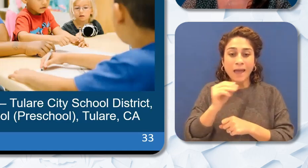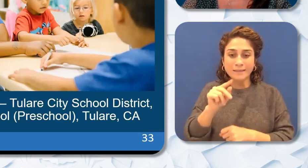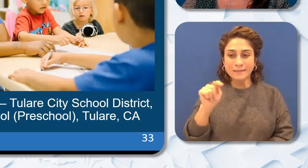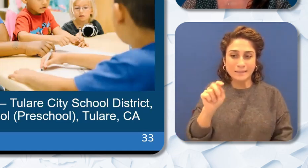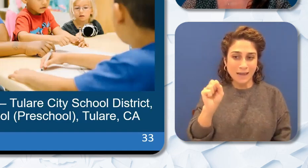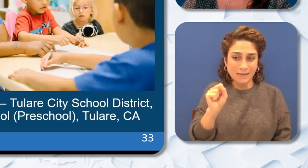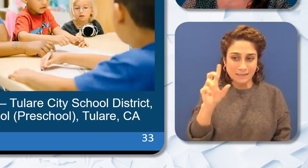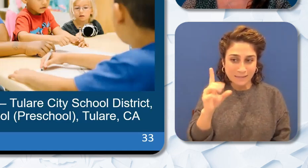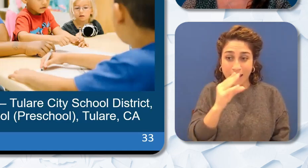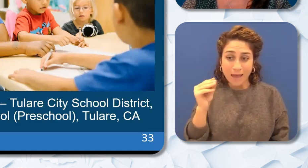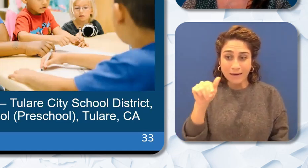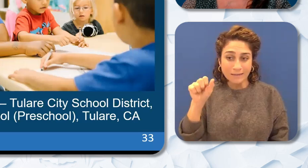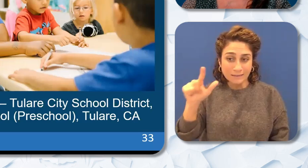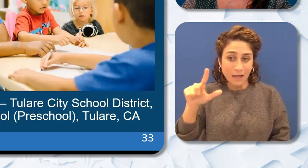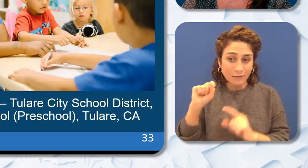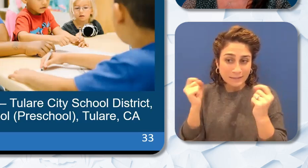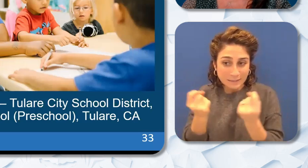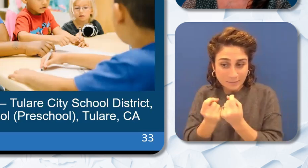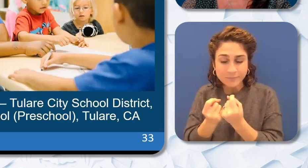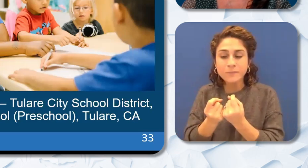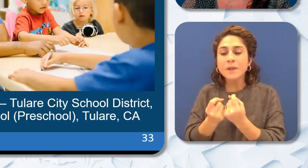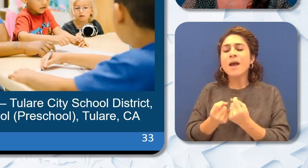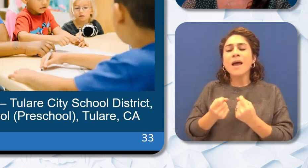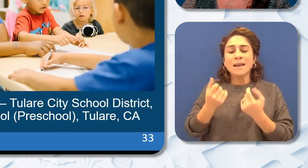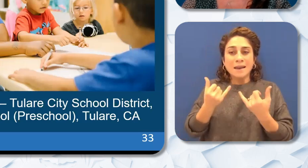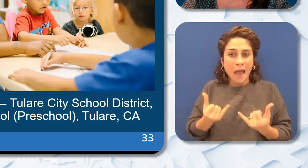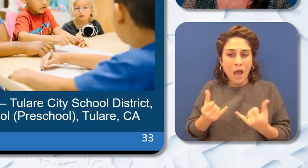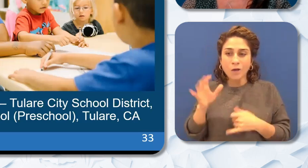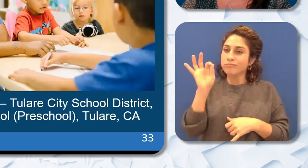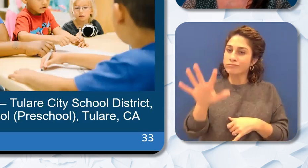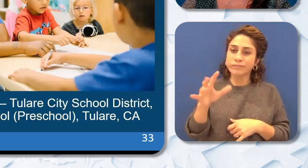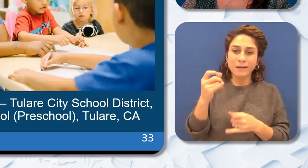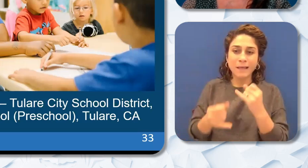We're going to leave you with a quote that we felt captured for why we actually feel this is